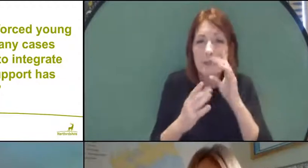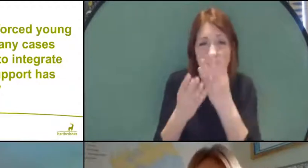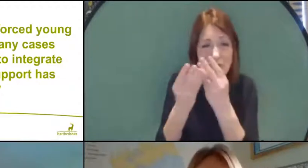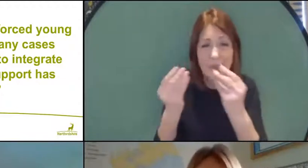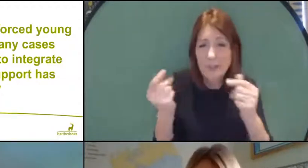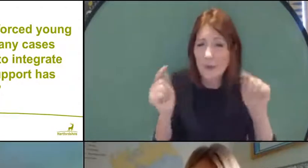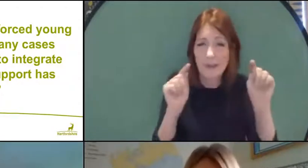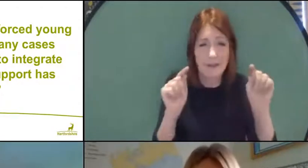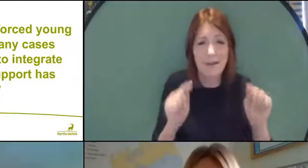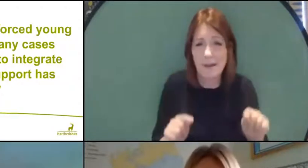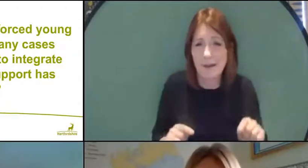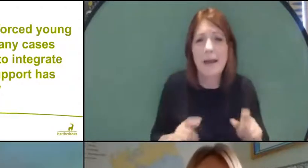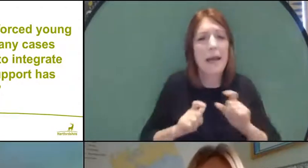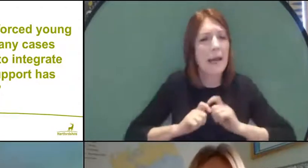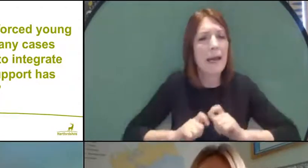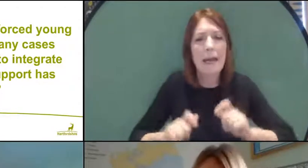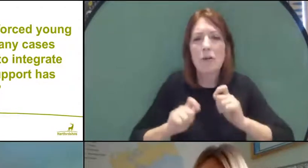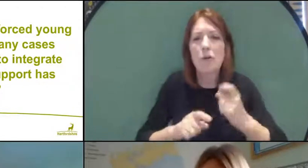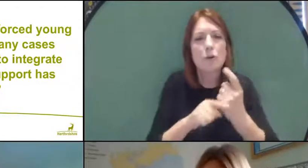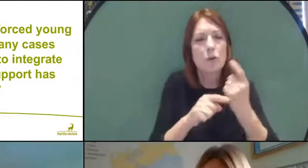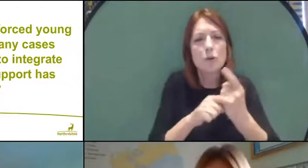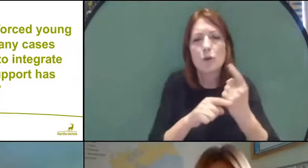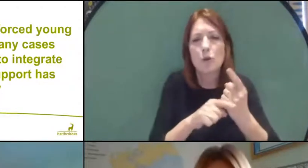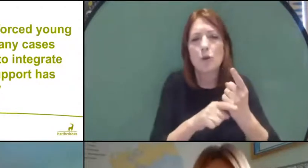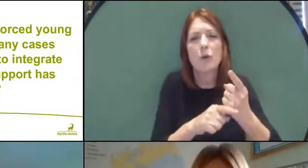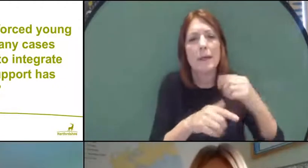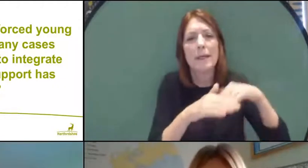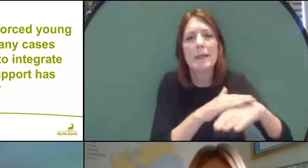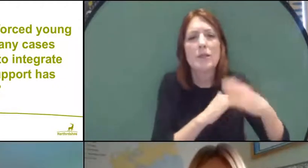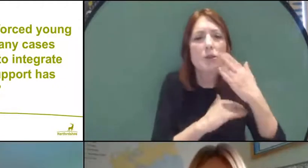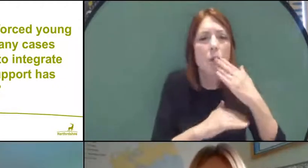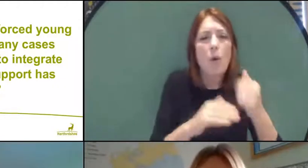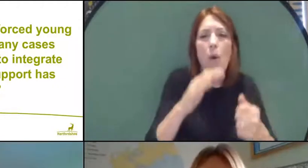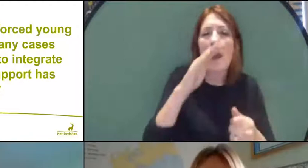and continue talking to your pastoral support care, or your Head of the Year at school.